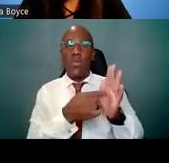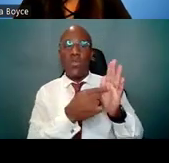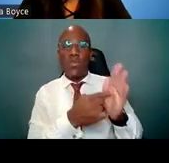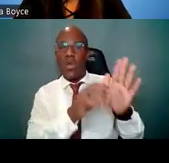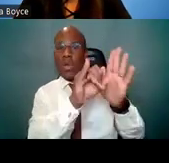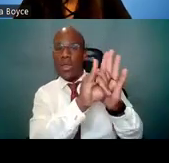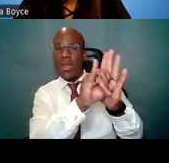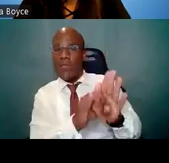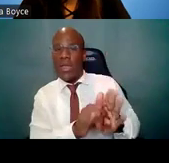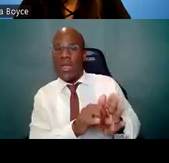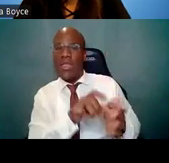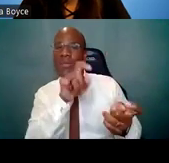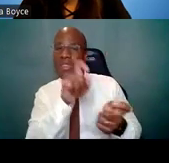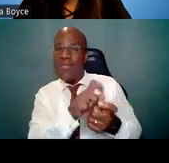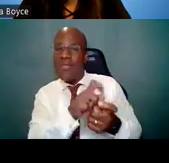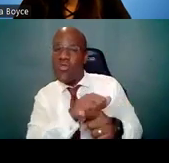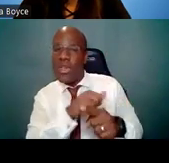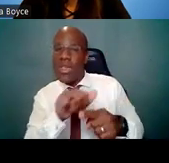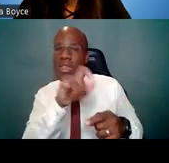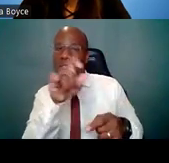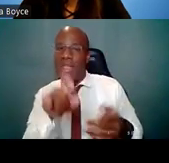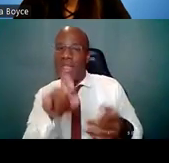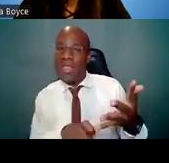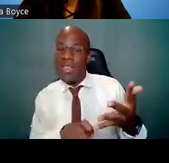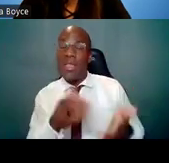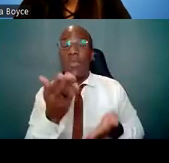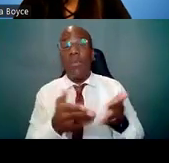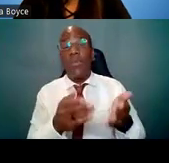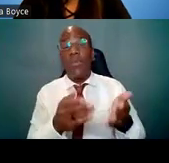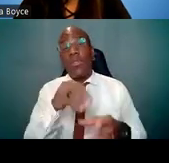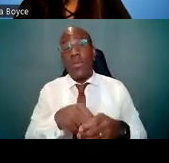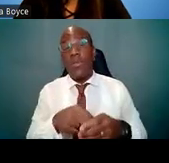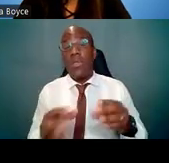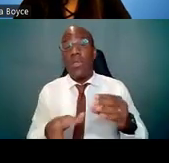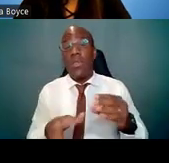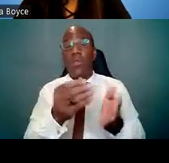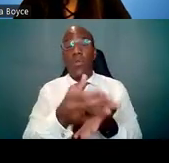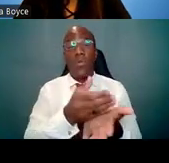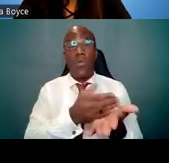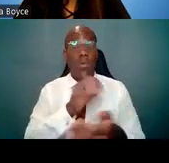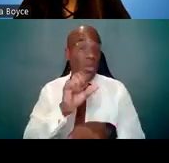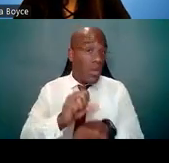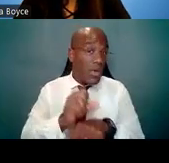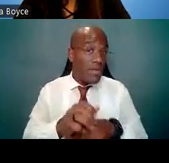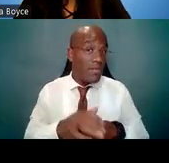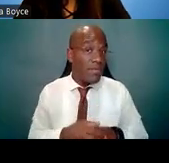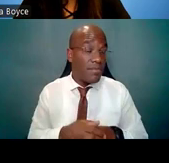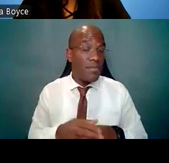so that may include additional coursework, opportunities for written and oral communications